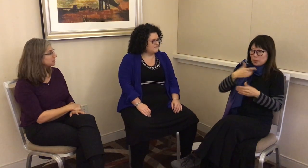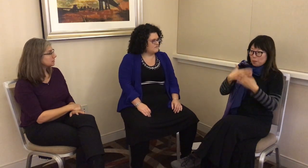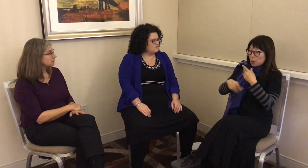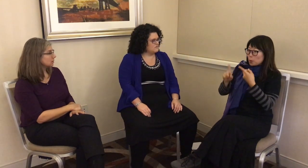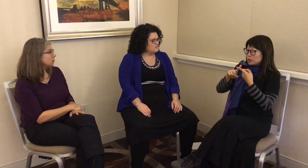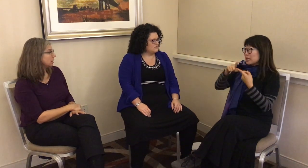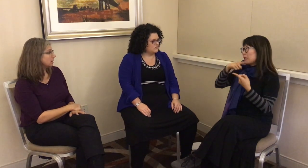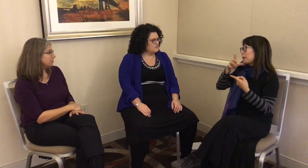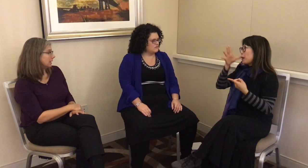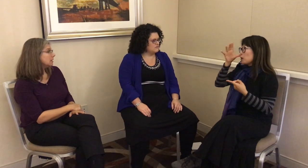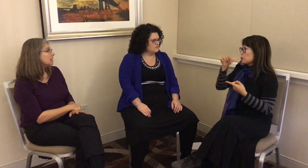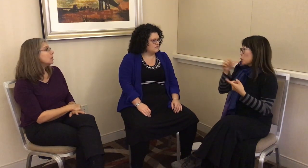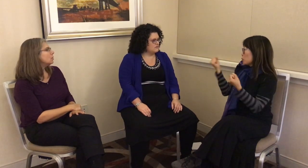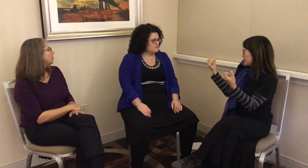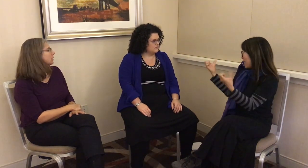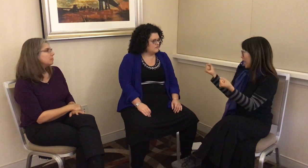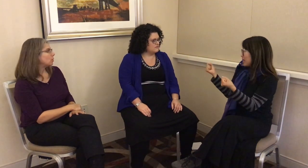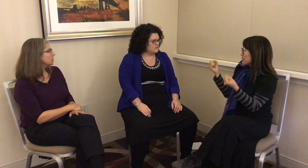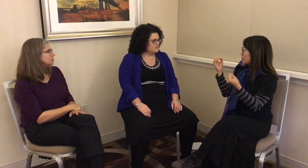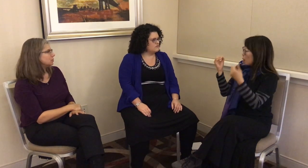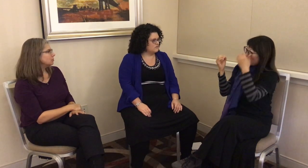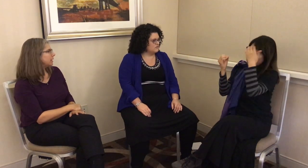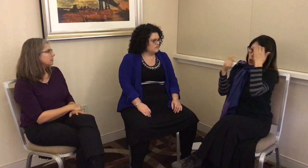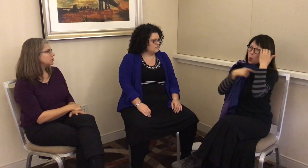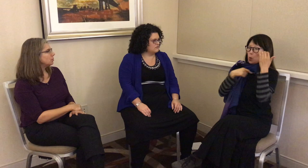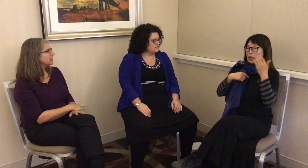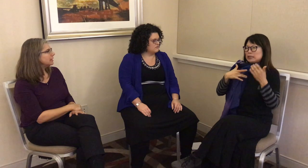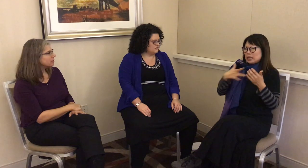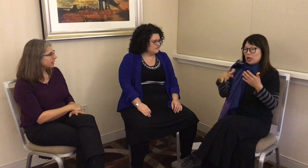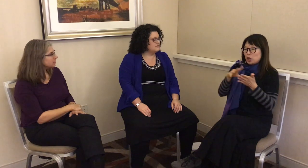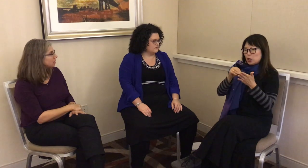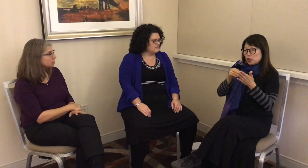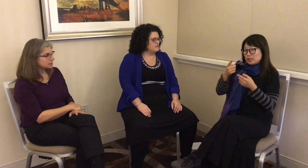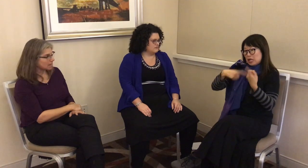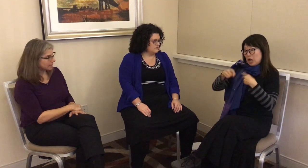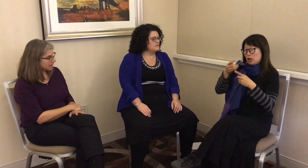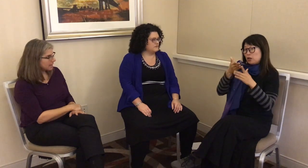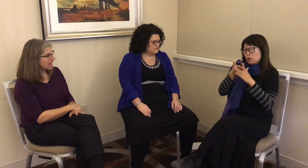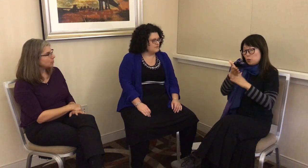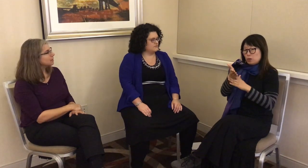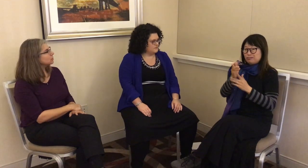us, including me, we’re born to parents who are hearing, don’t sign, and we learn